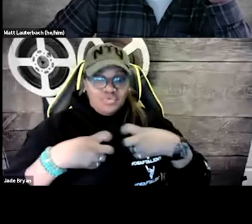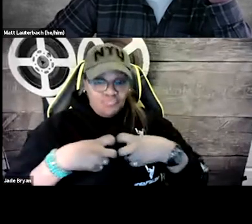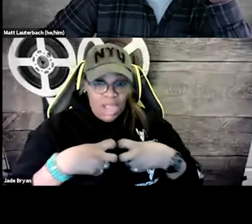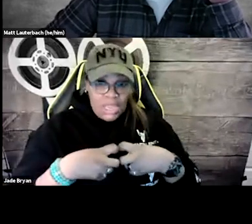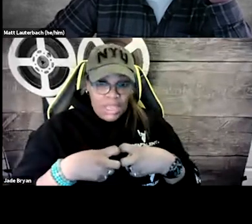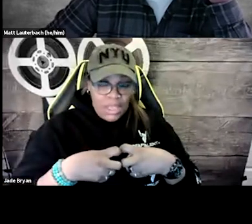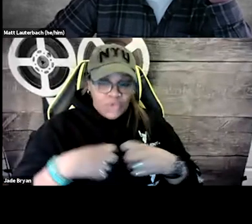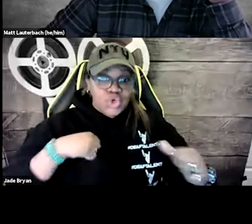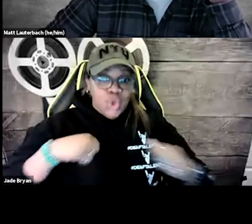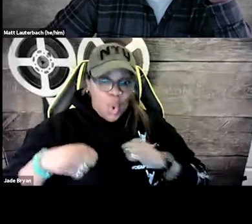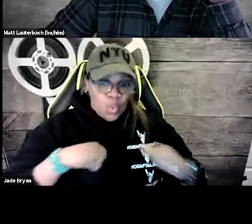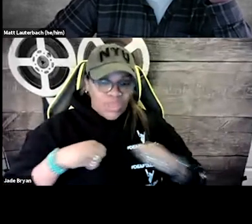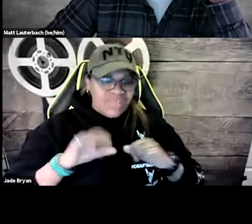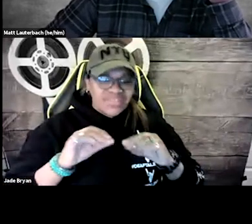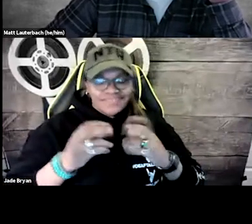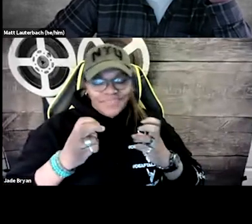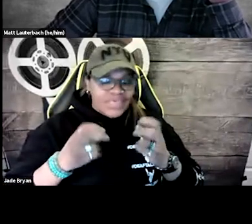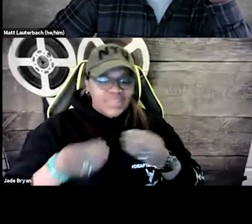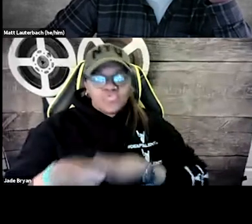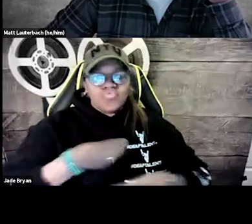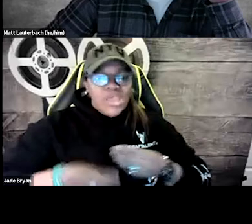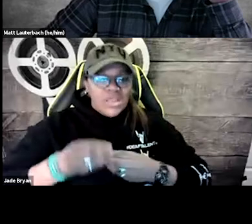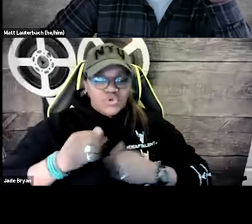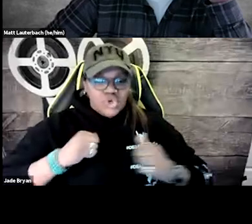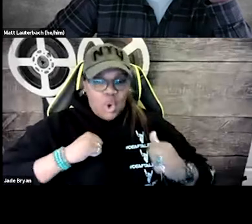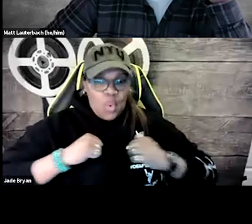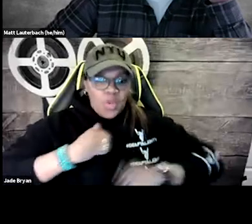Consumer Electronic Society.